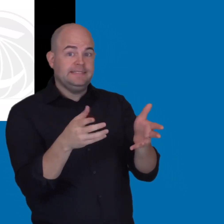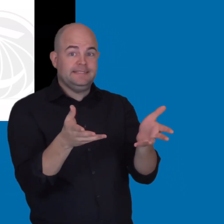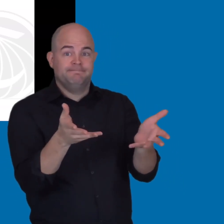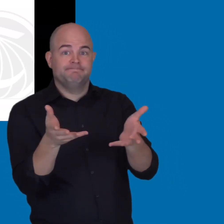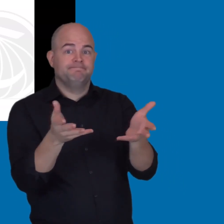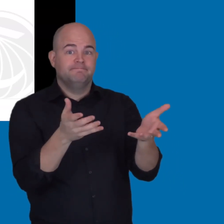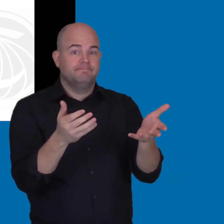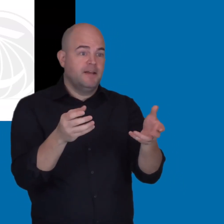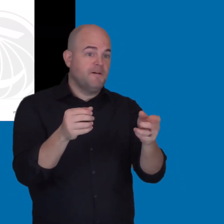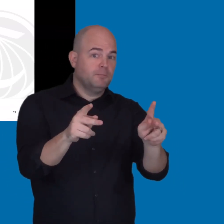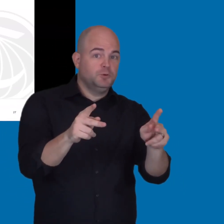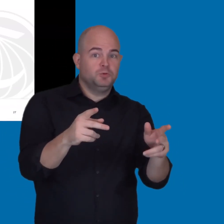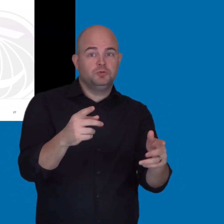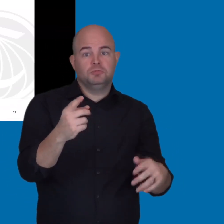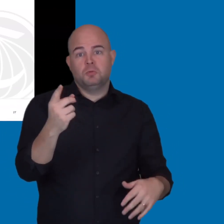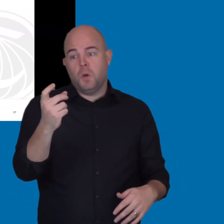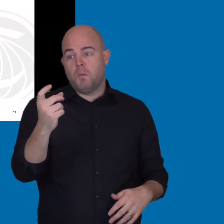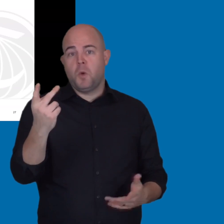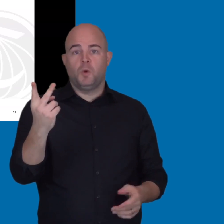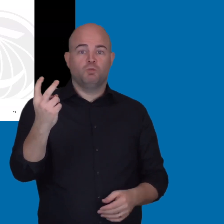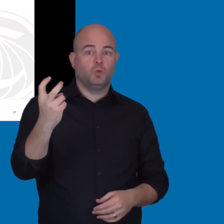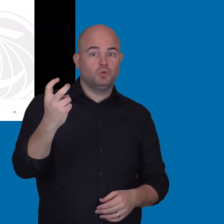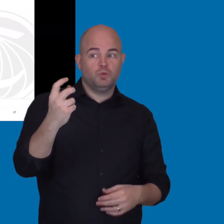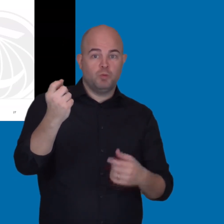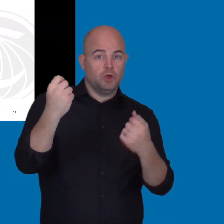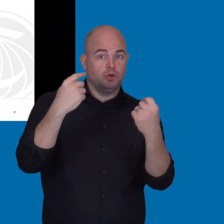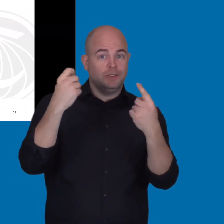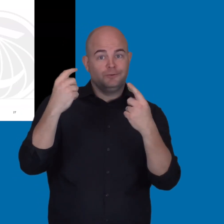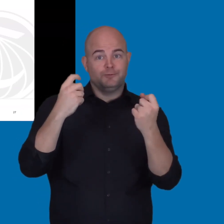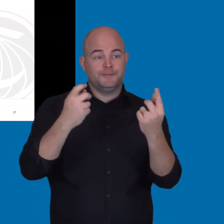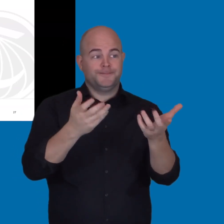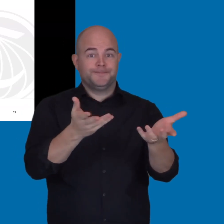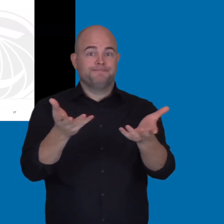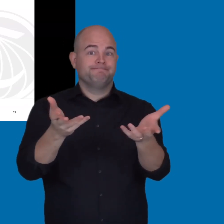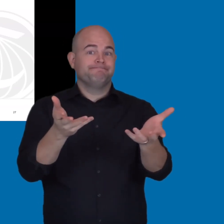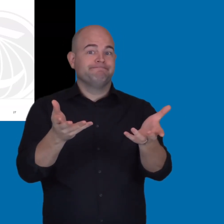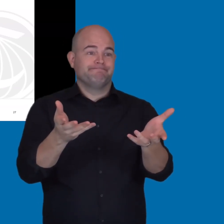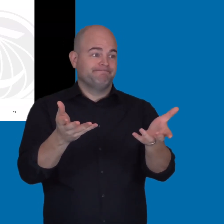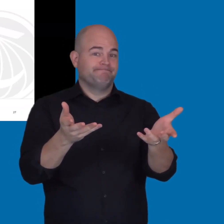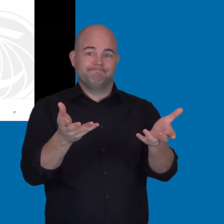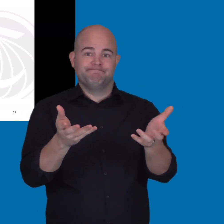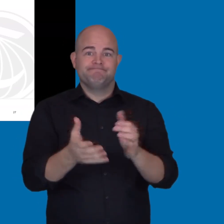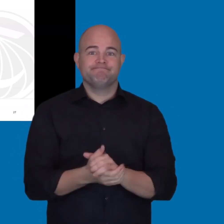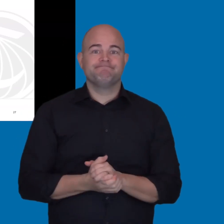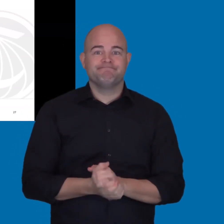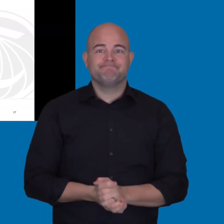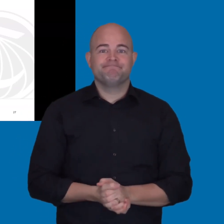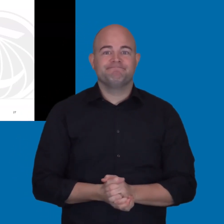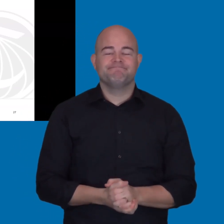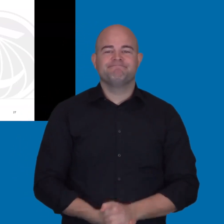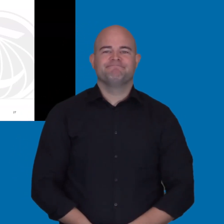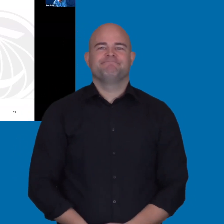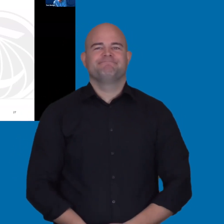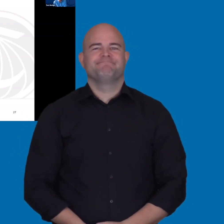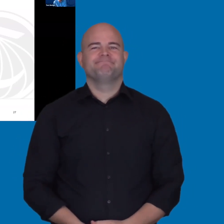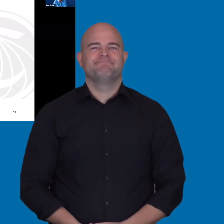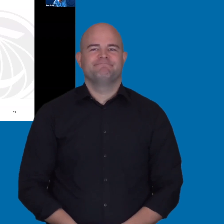We have approximately four more minutes left in this session. So, we have an opportunity for one or two more questions left.